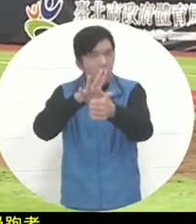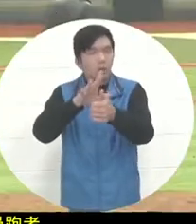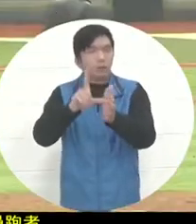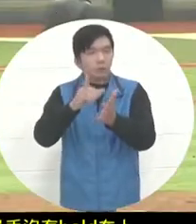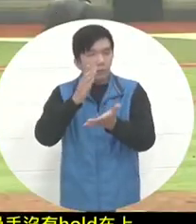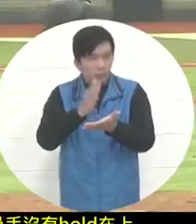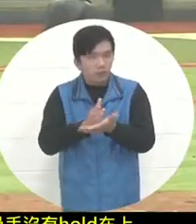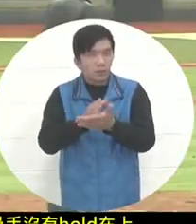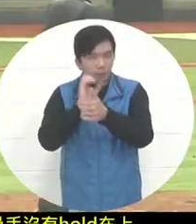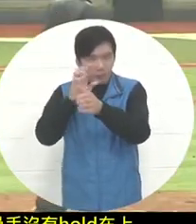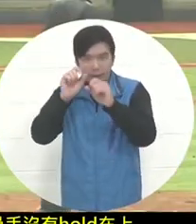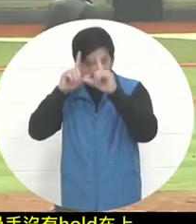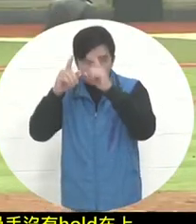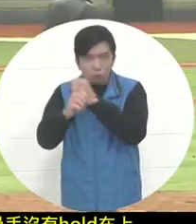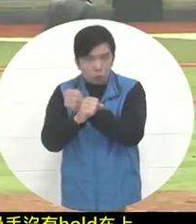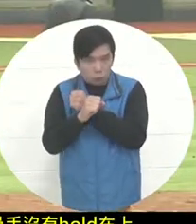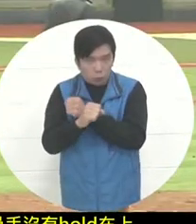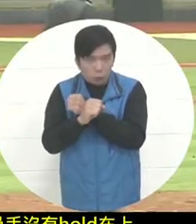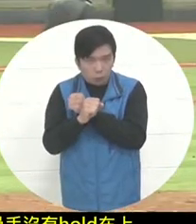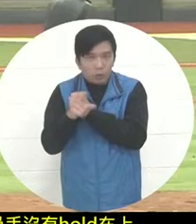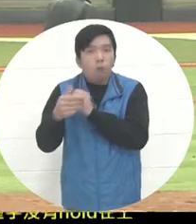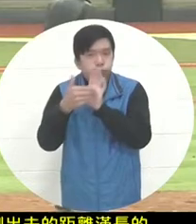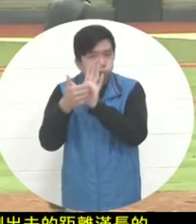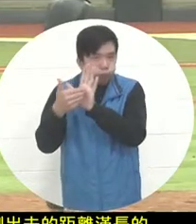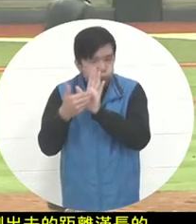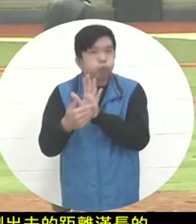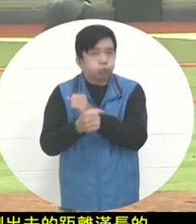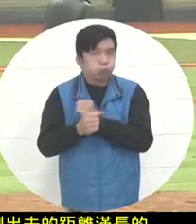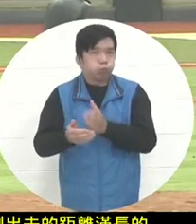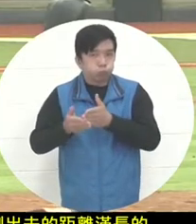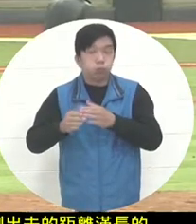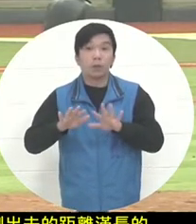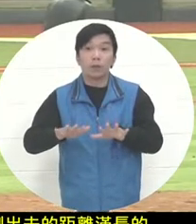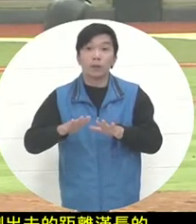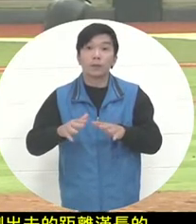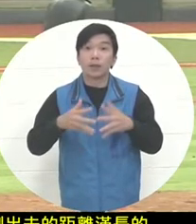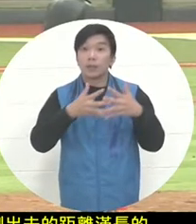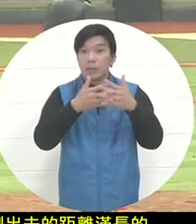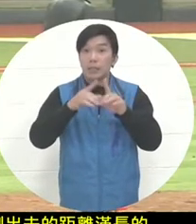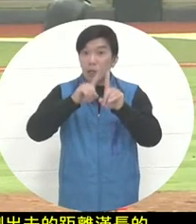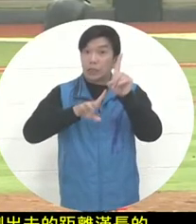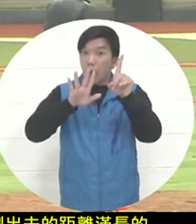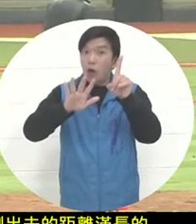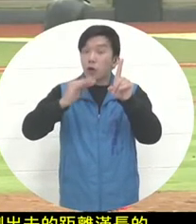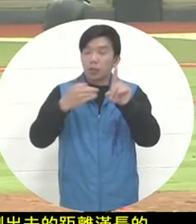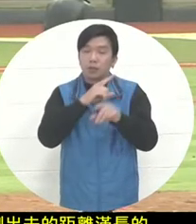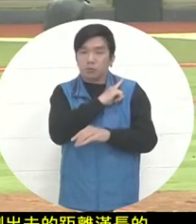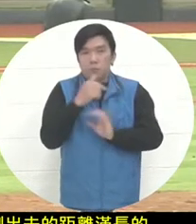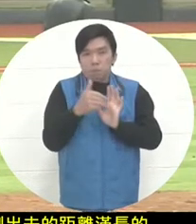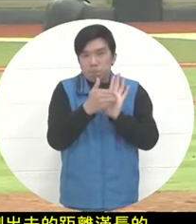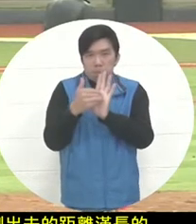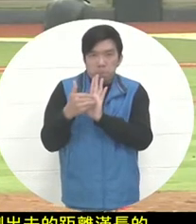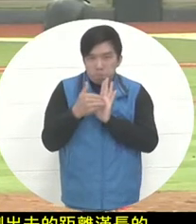the American team's opponent came back at this time and made the ball in one row . Although there was a difference in scores. But sometimes this is the choice of the defensive team.